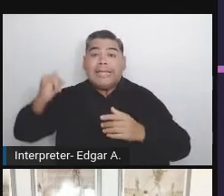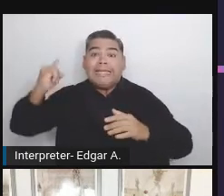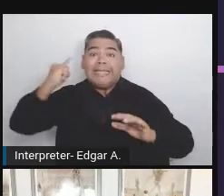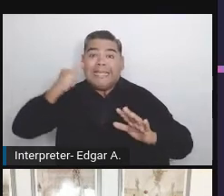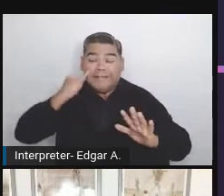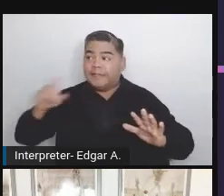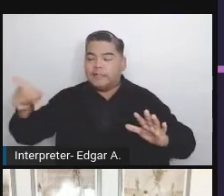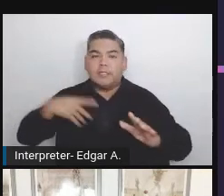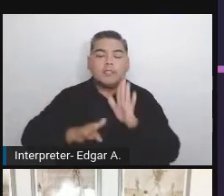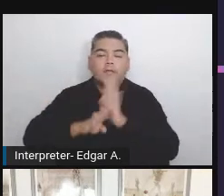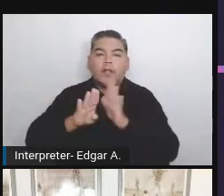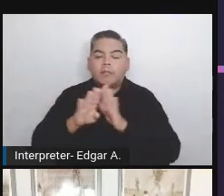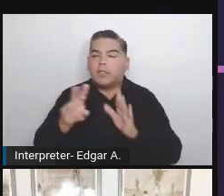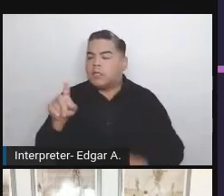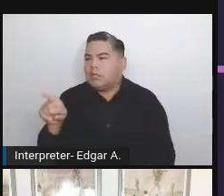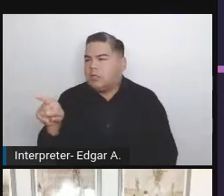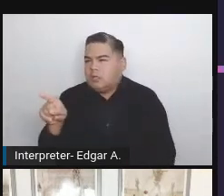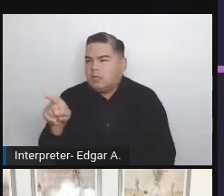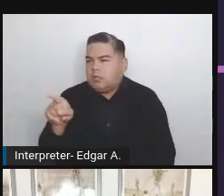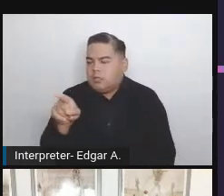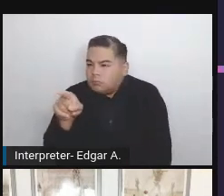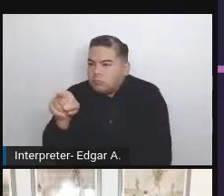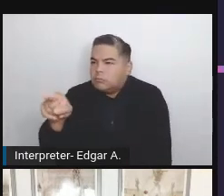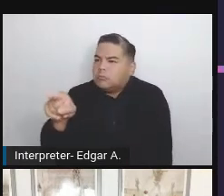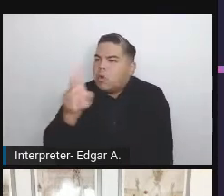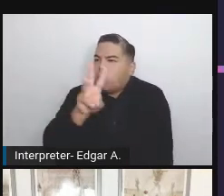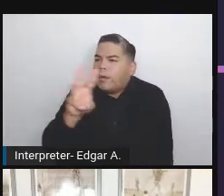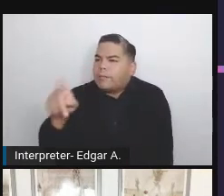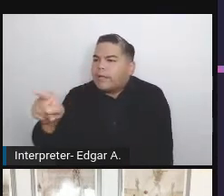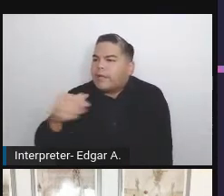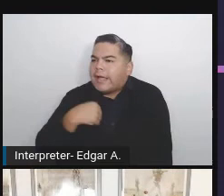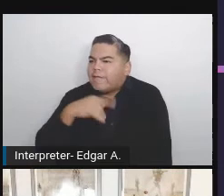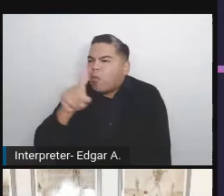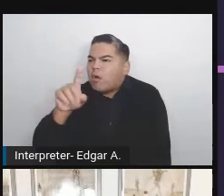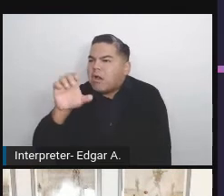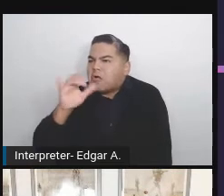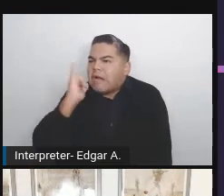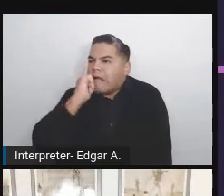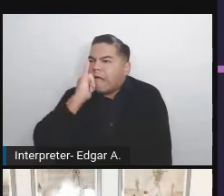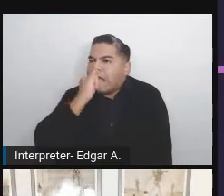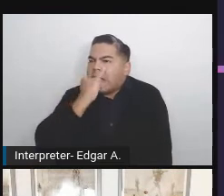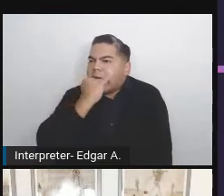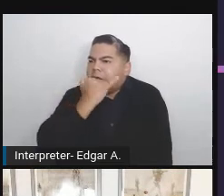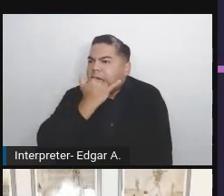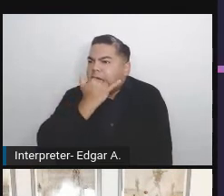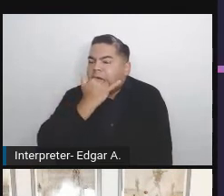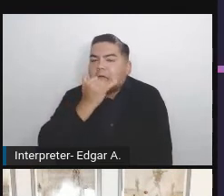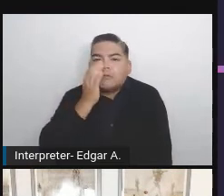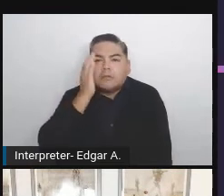that this website has like 100 errors, that's not something good.